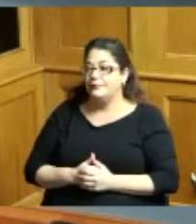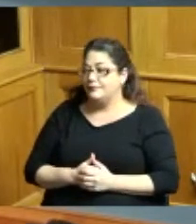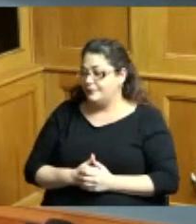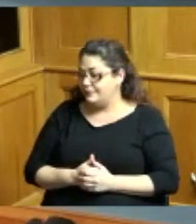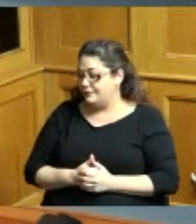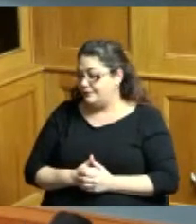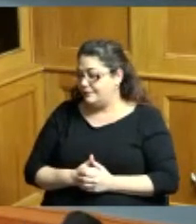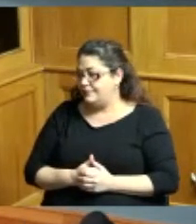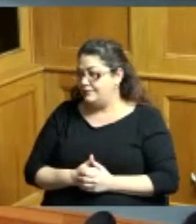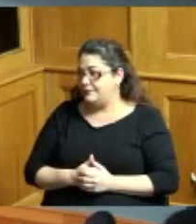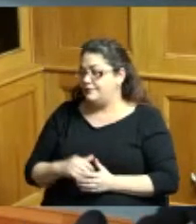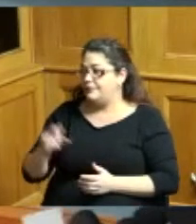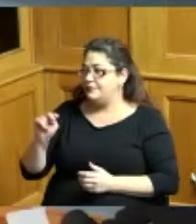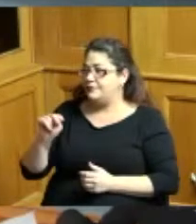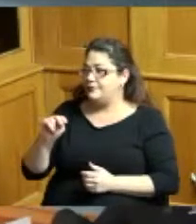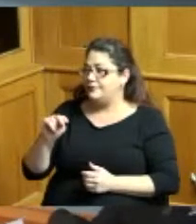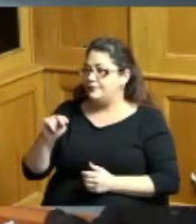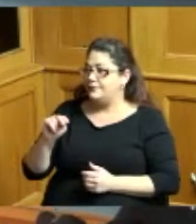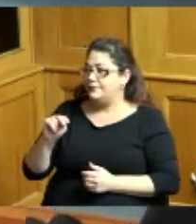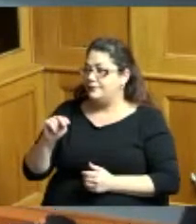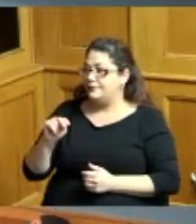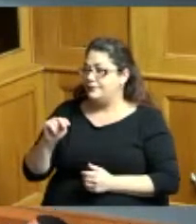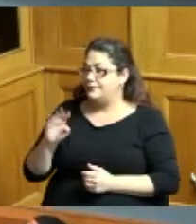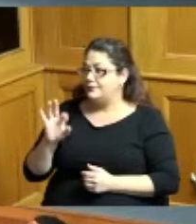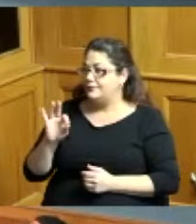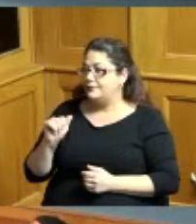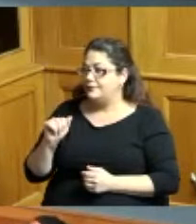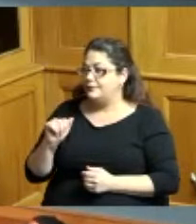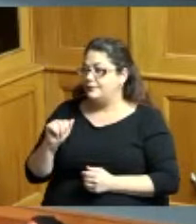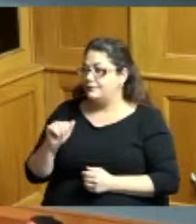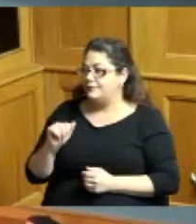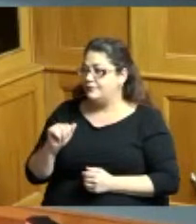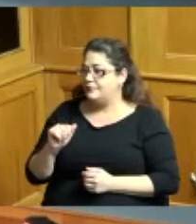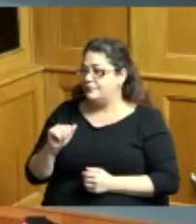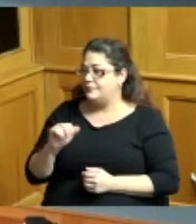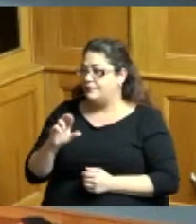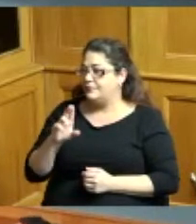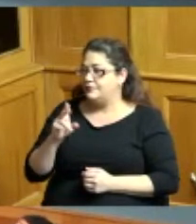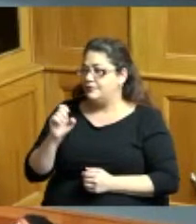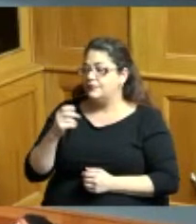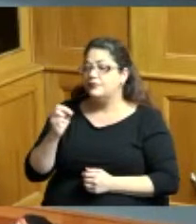for his contribution in Hamilton County if you can come forward